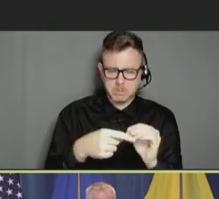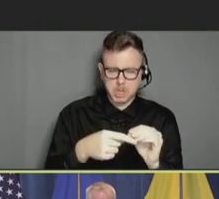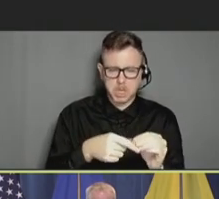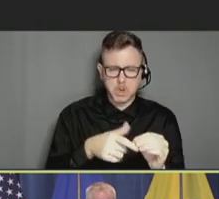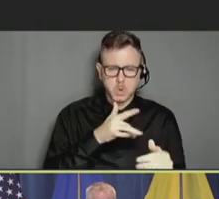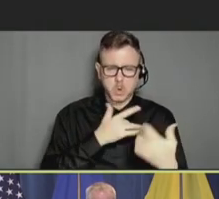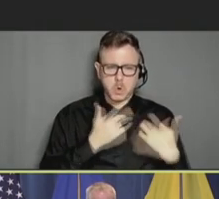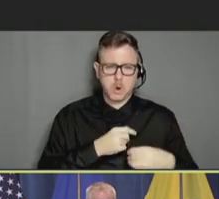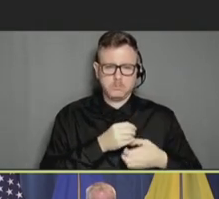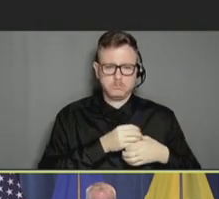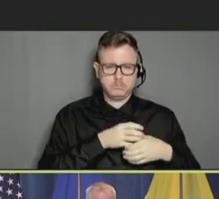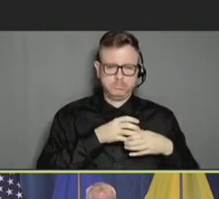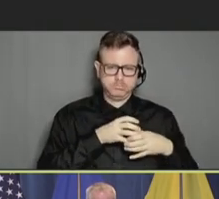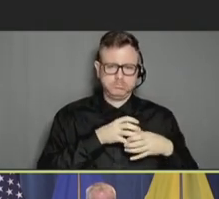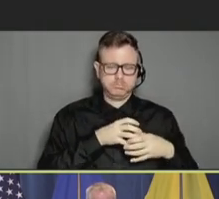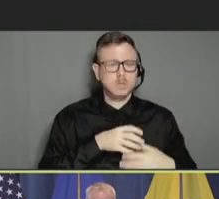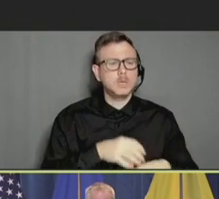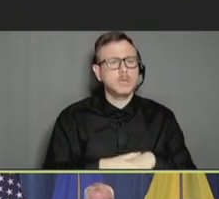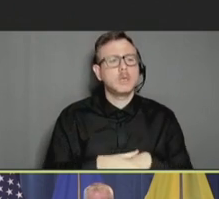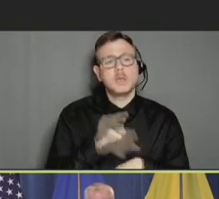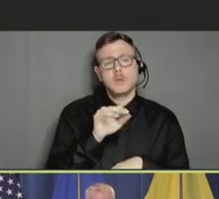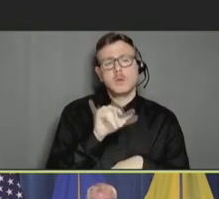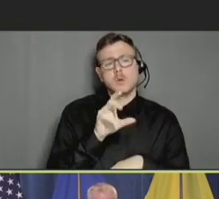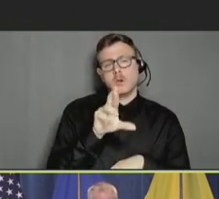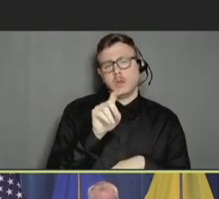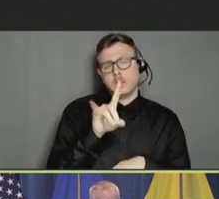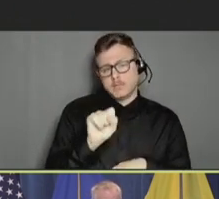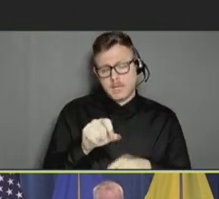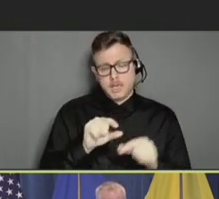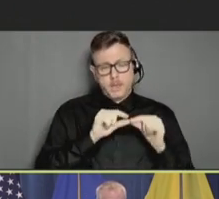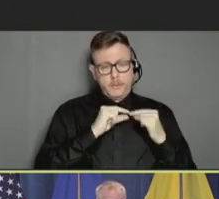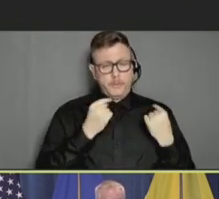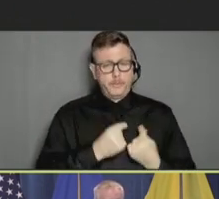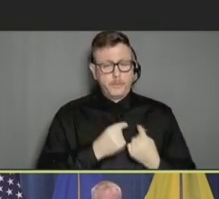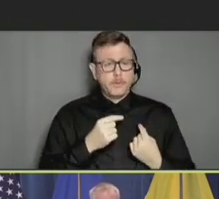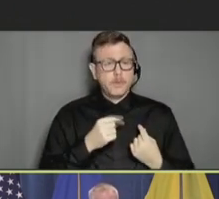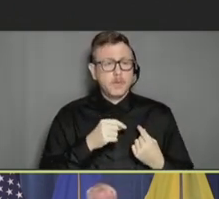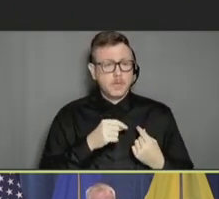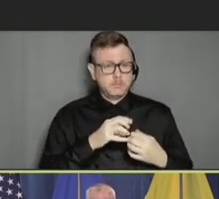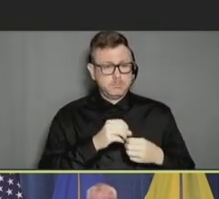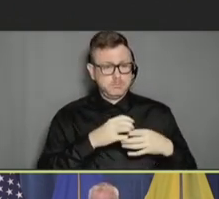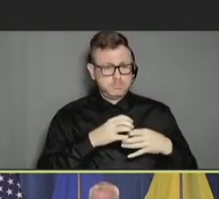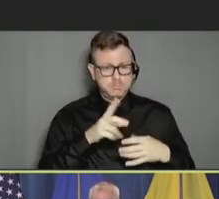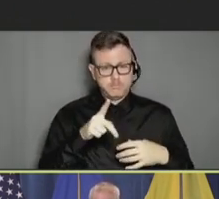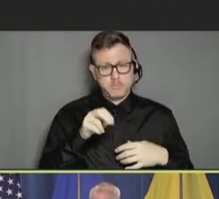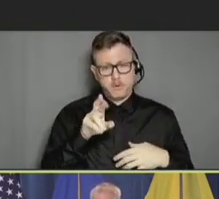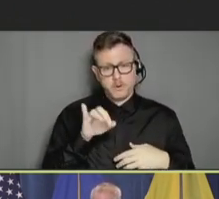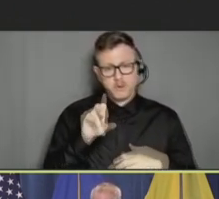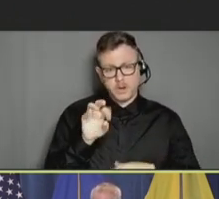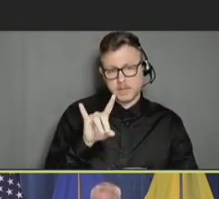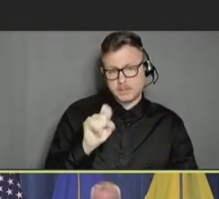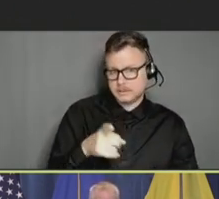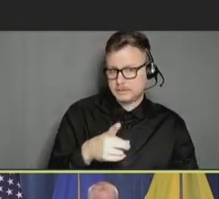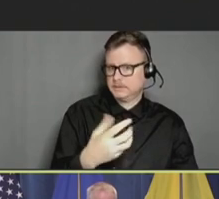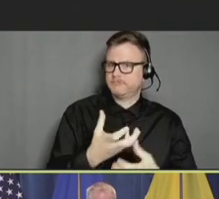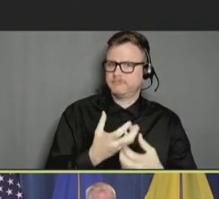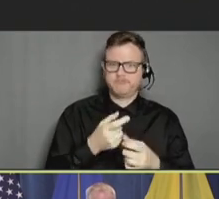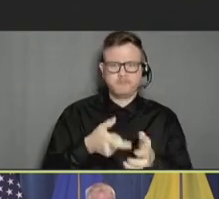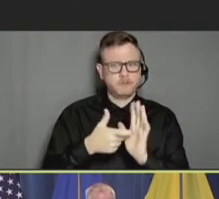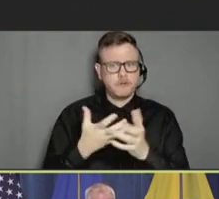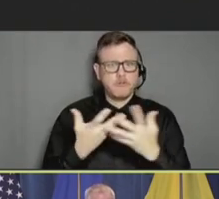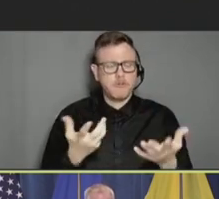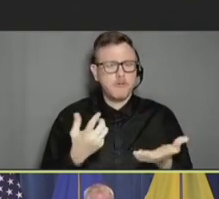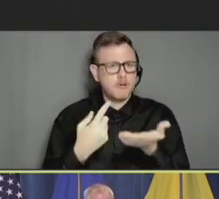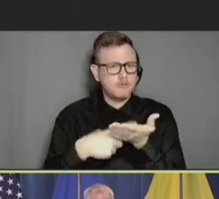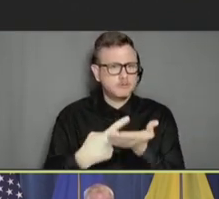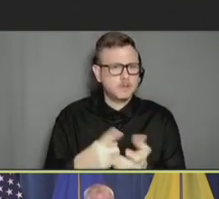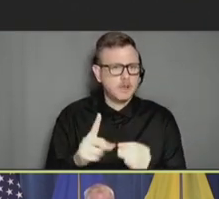Myocarditis and pericarditis was a -- required a lot of discussion around VaST. Following